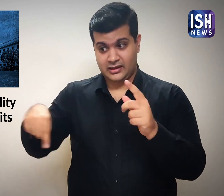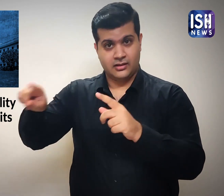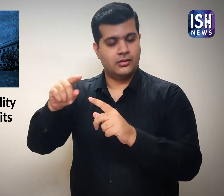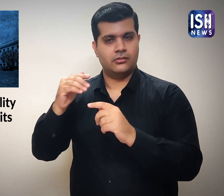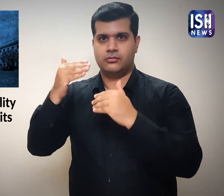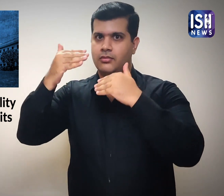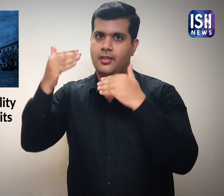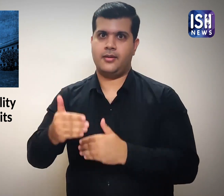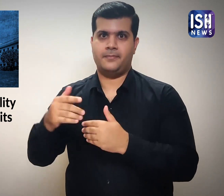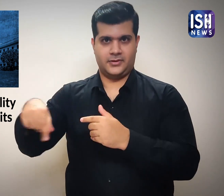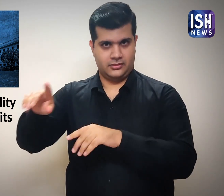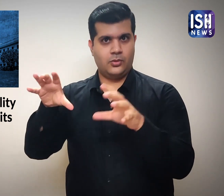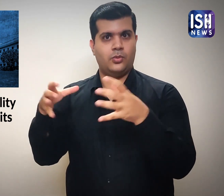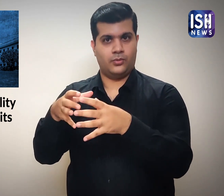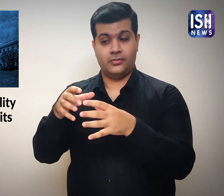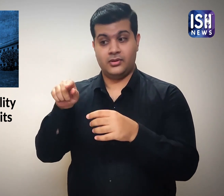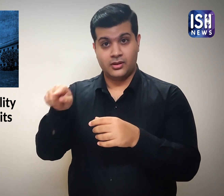People with intellectual & mental disabilities have certain limitations.